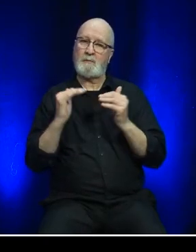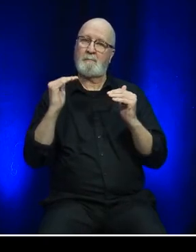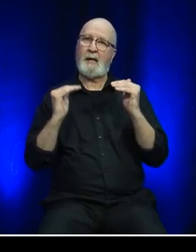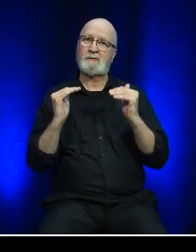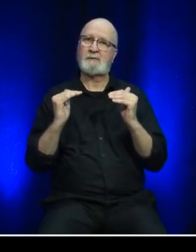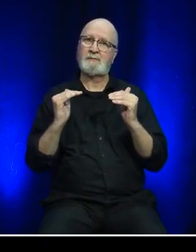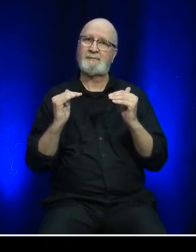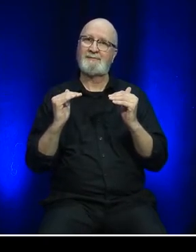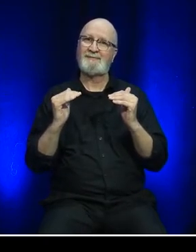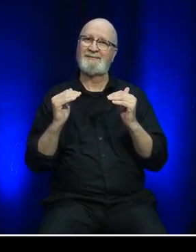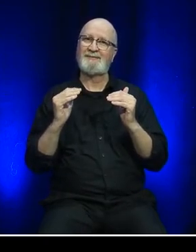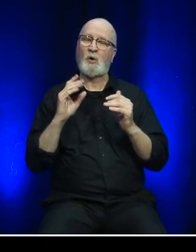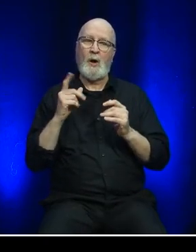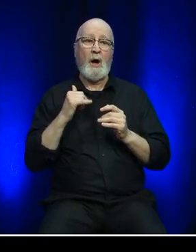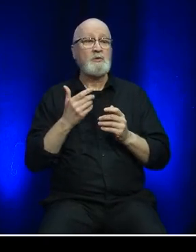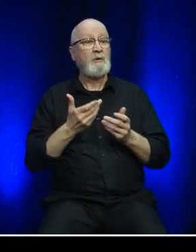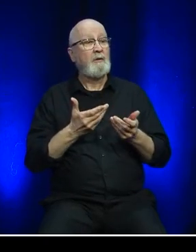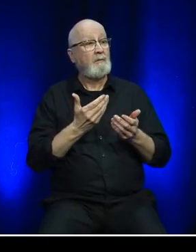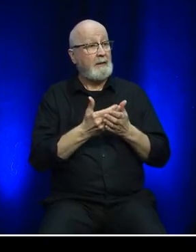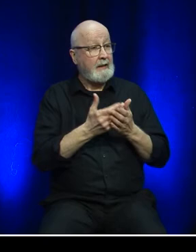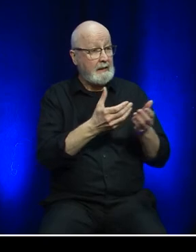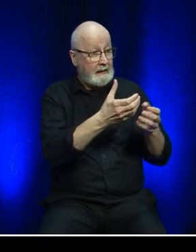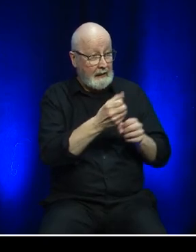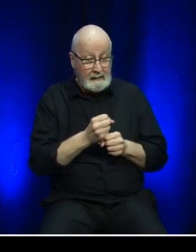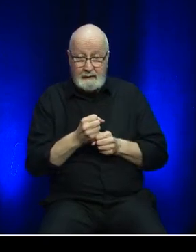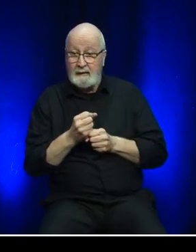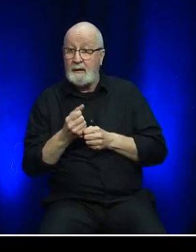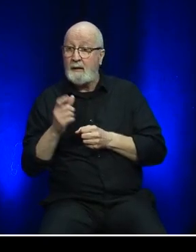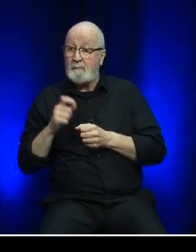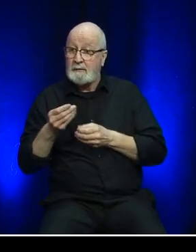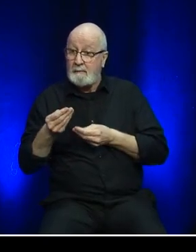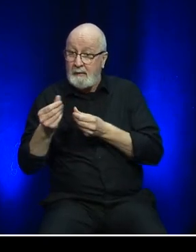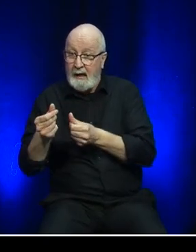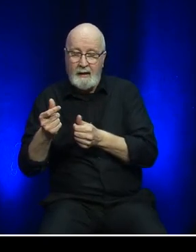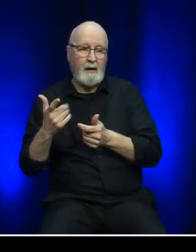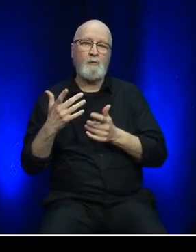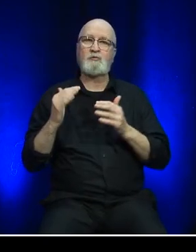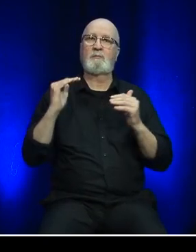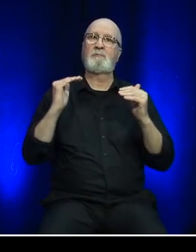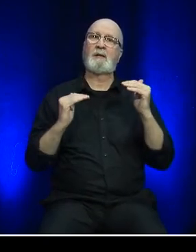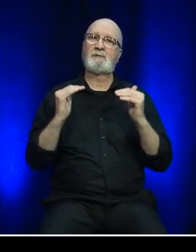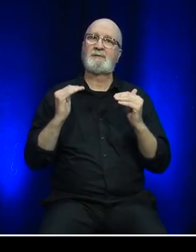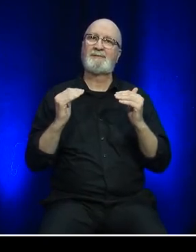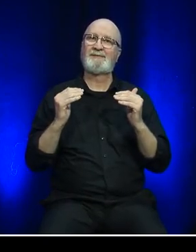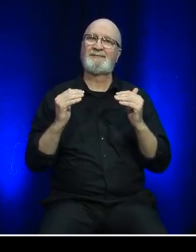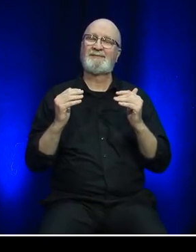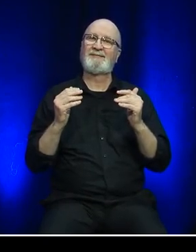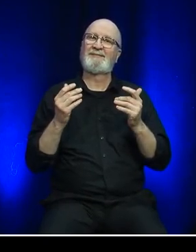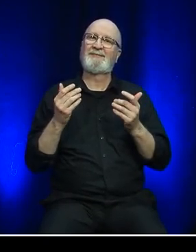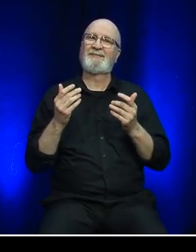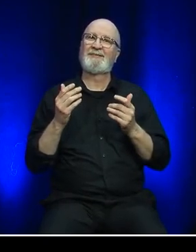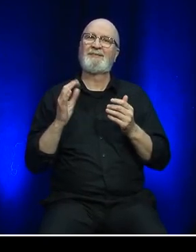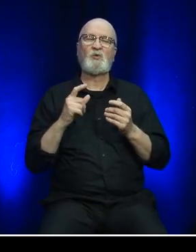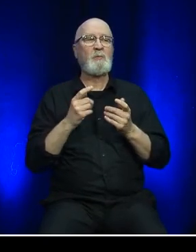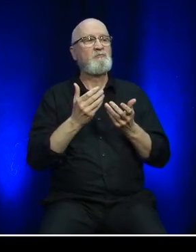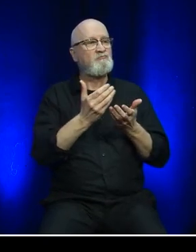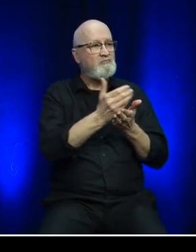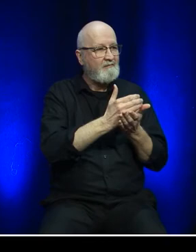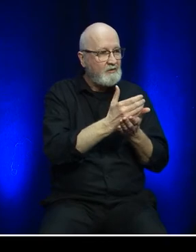the funds to cover the costs of providing the ferry service were a combination of revenue generated